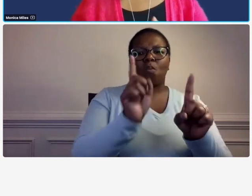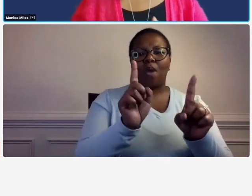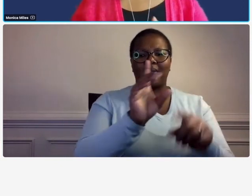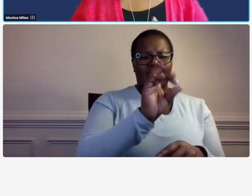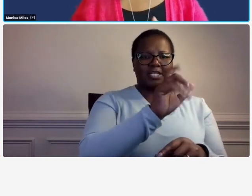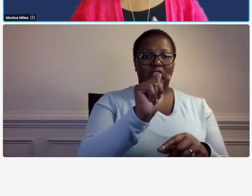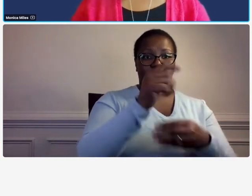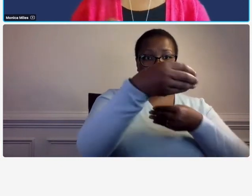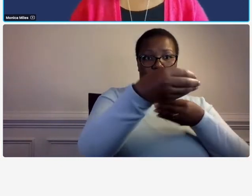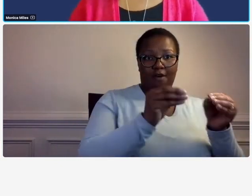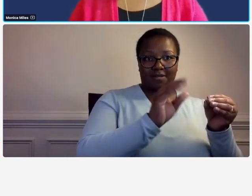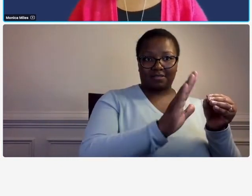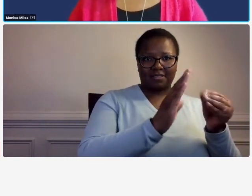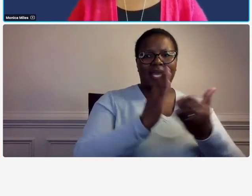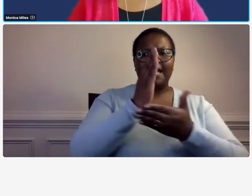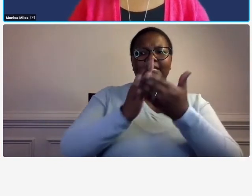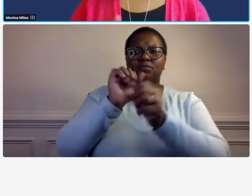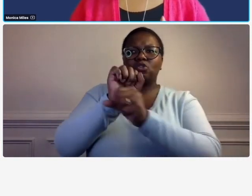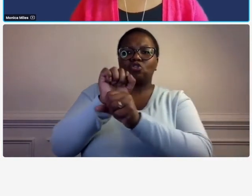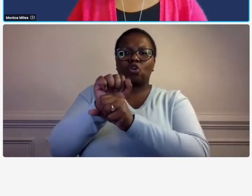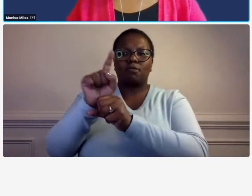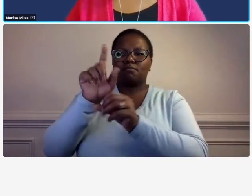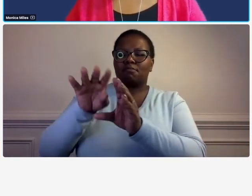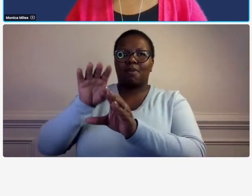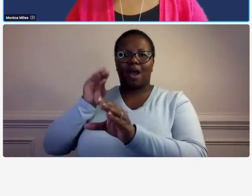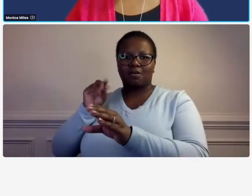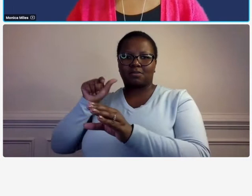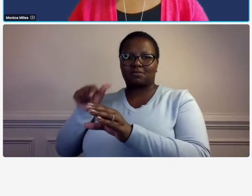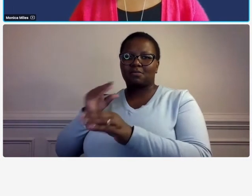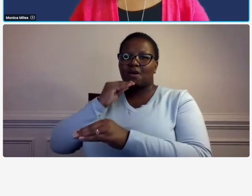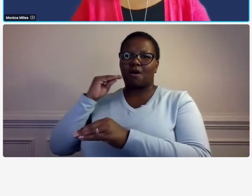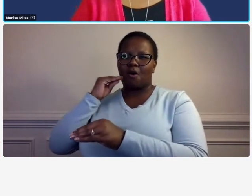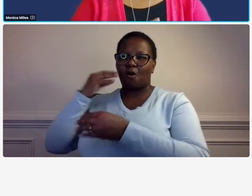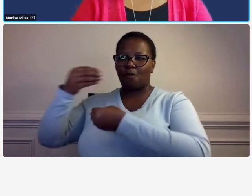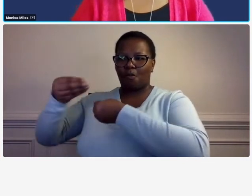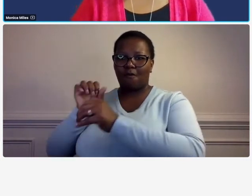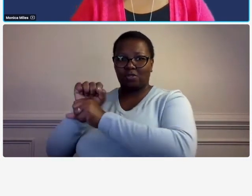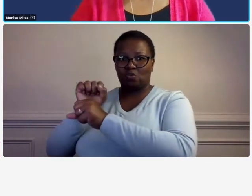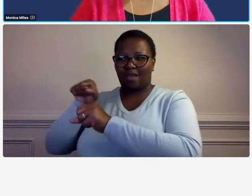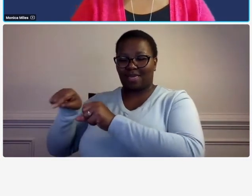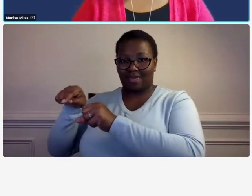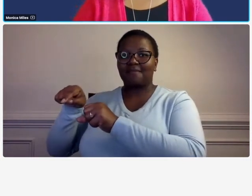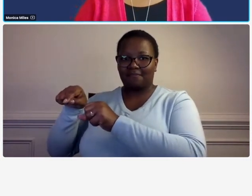you have with ddot your engineers actually work out of your home office so the question is when